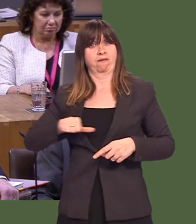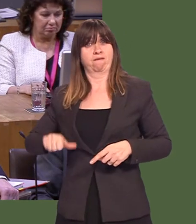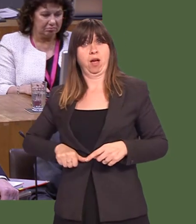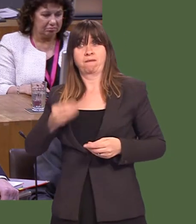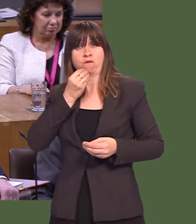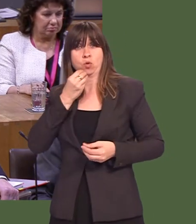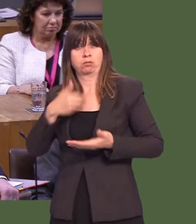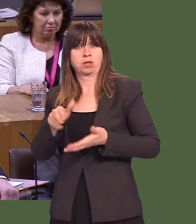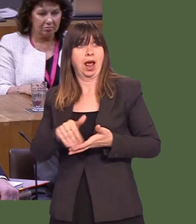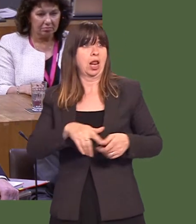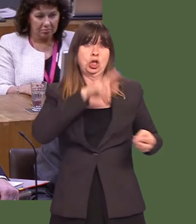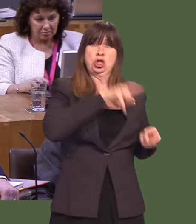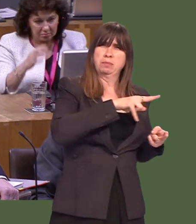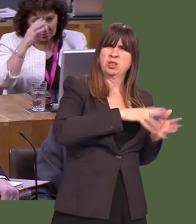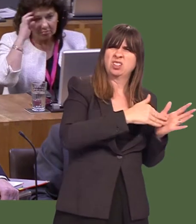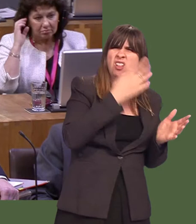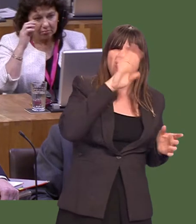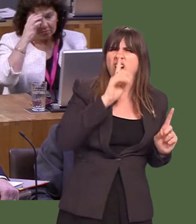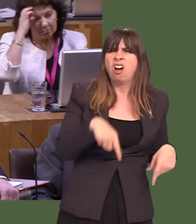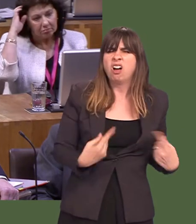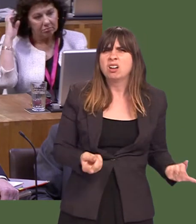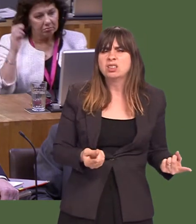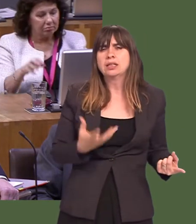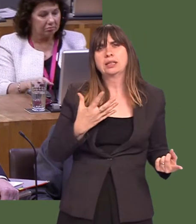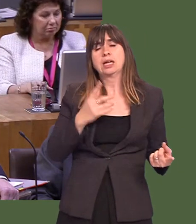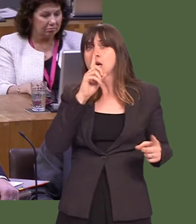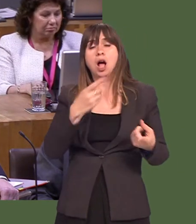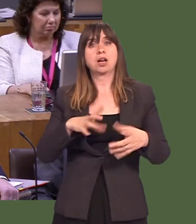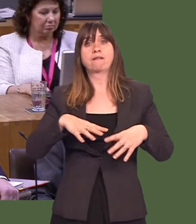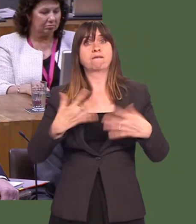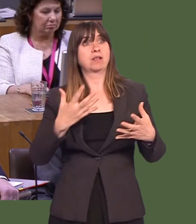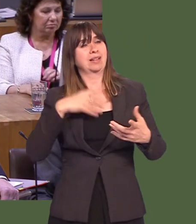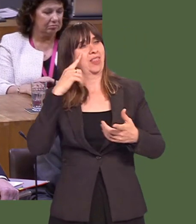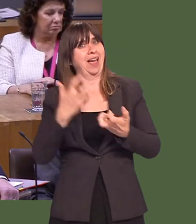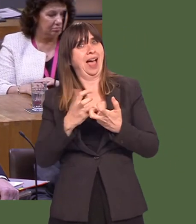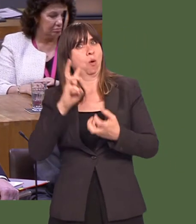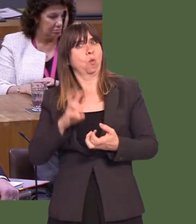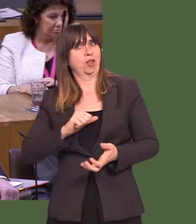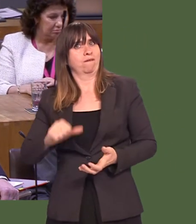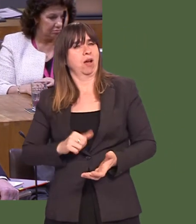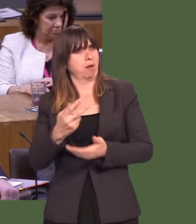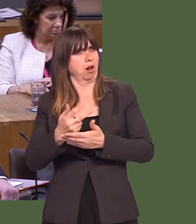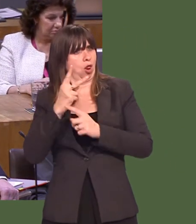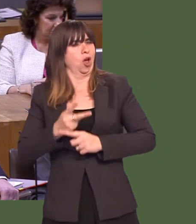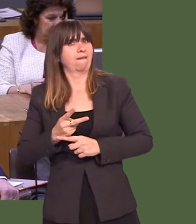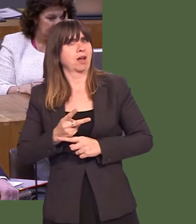We heard voices from Australia over the last few weeks saying that it was not possible to have a free trade agreement with Australia and protect the interests of Welsh hill farmers.